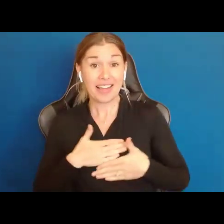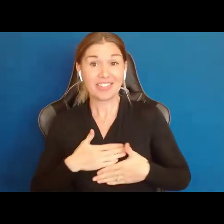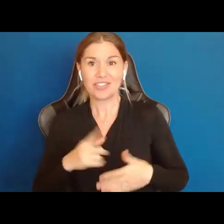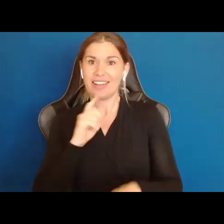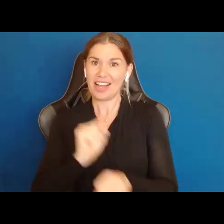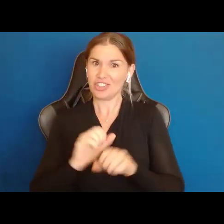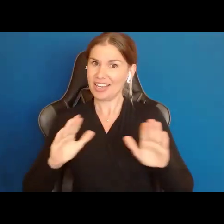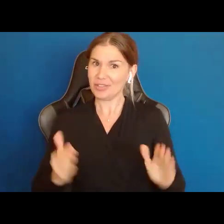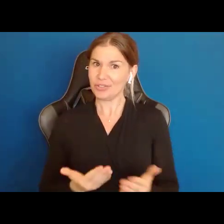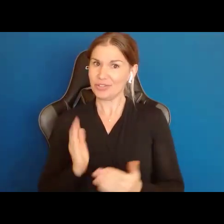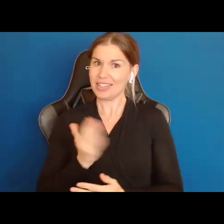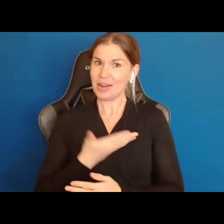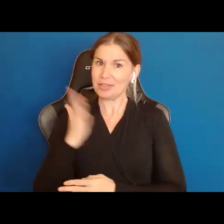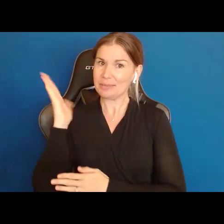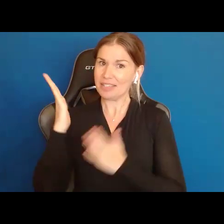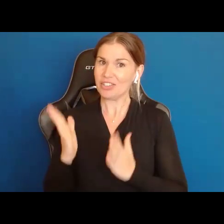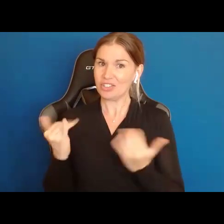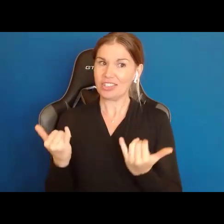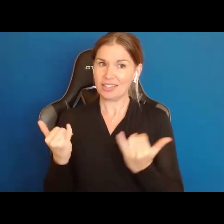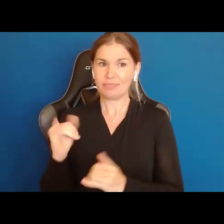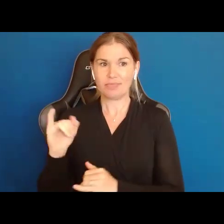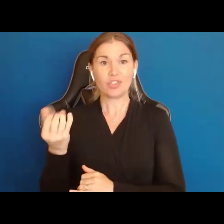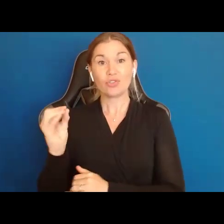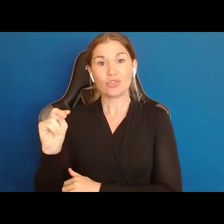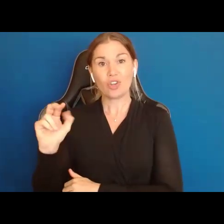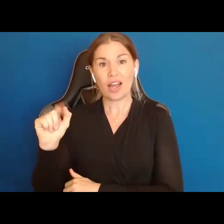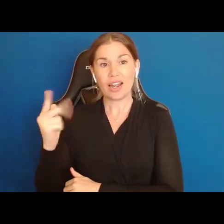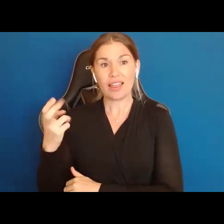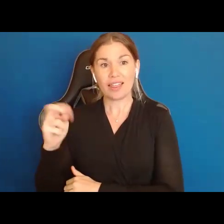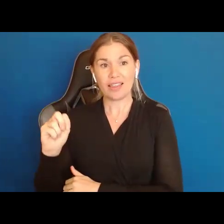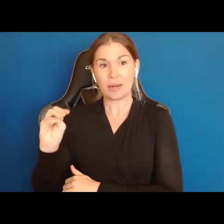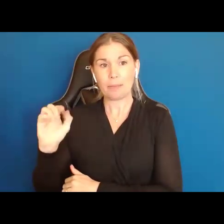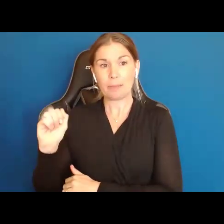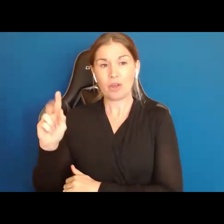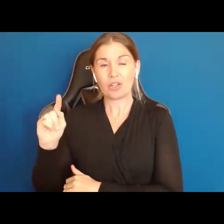our speaker today. So, Jonathan Martinis, he is the Senior Director for Law and Policy